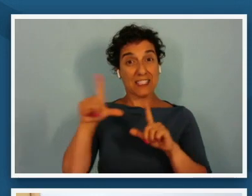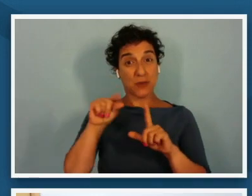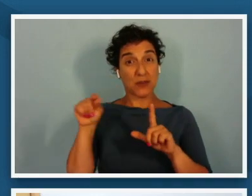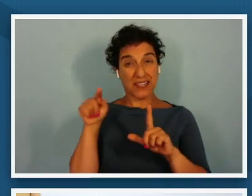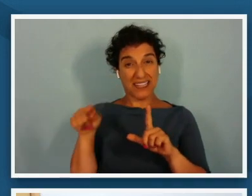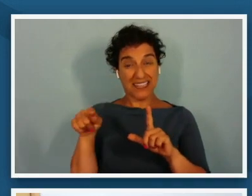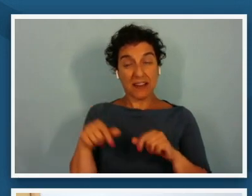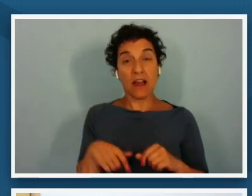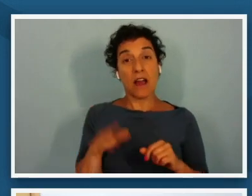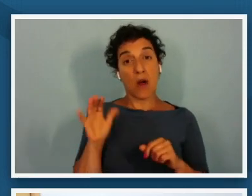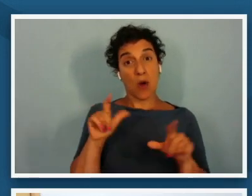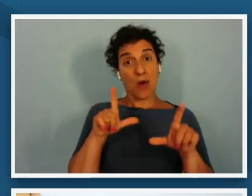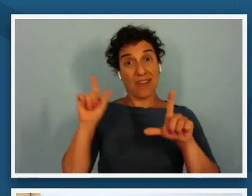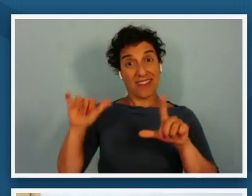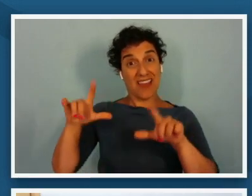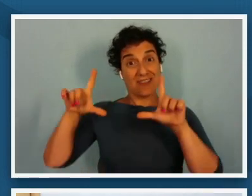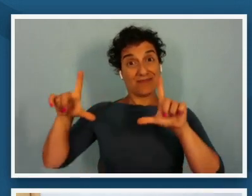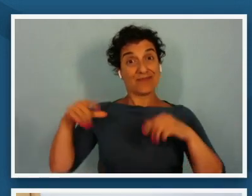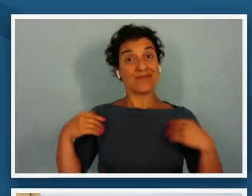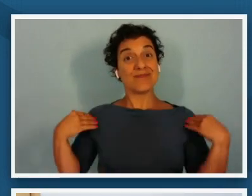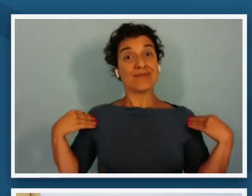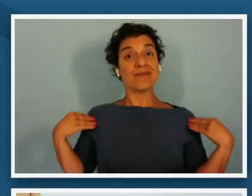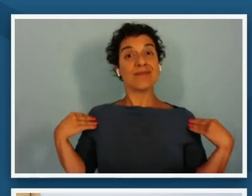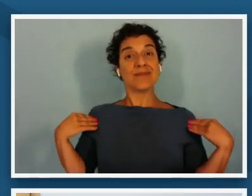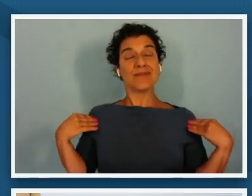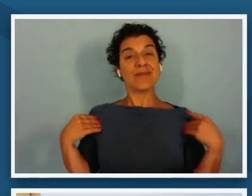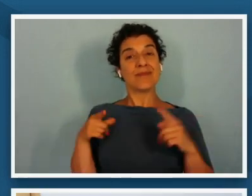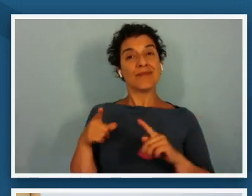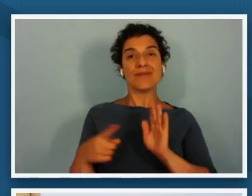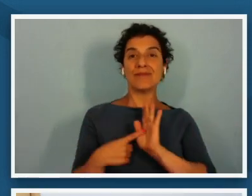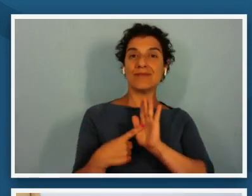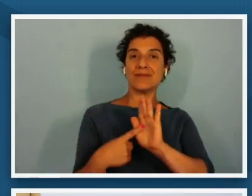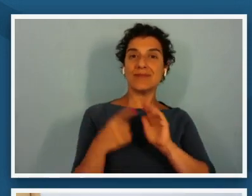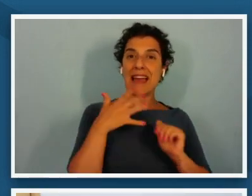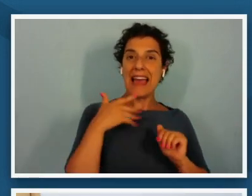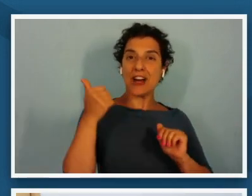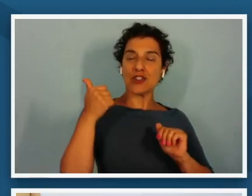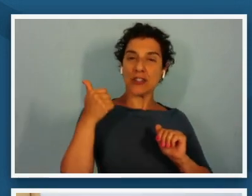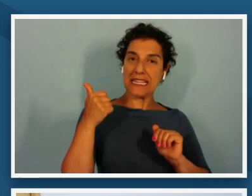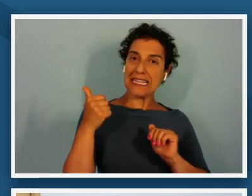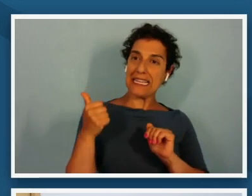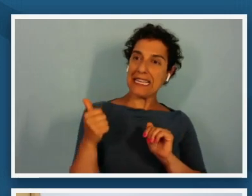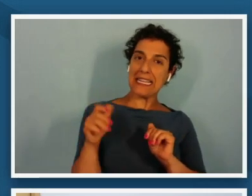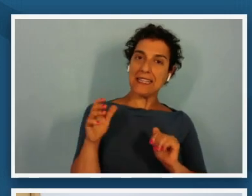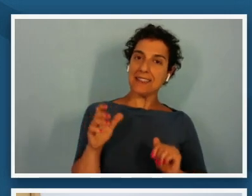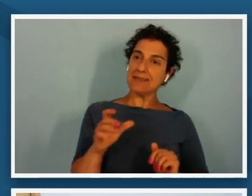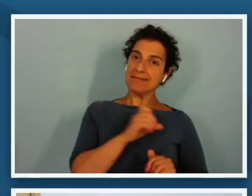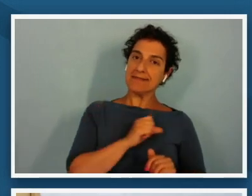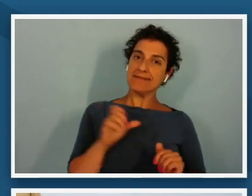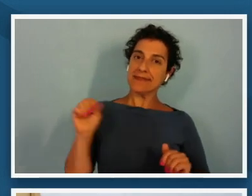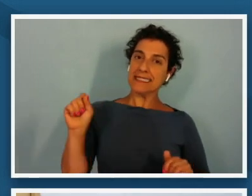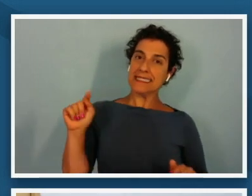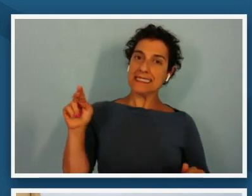see is that he's presented as sort of that elderly stage statesman